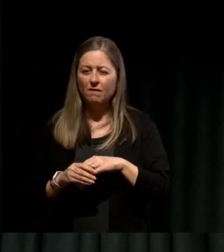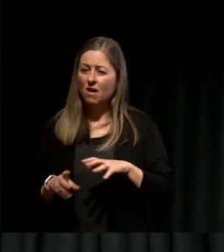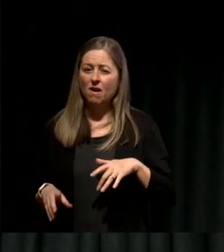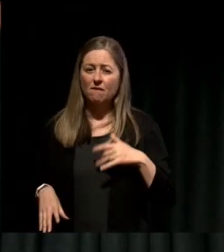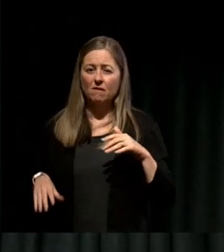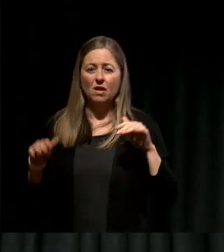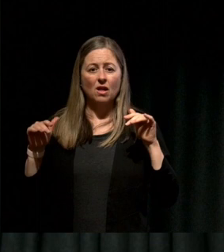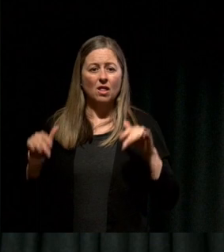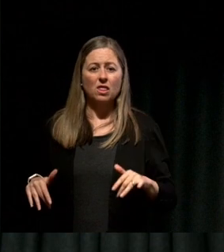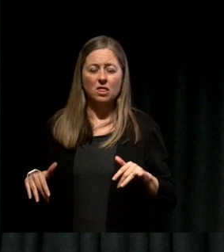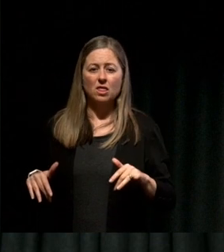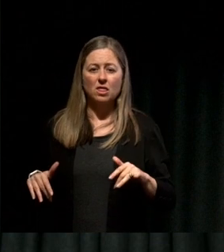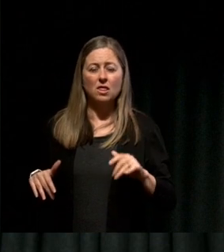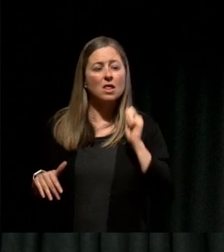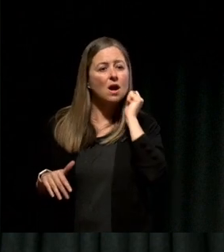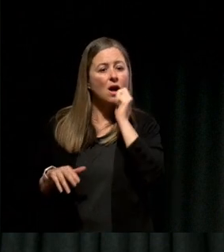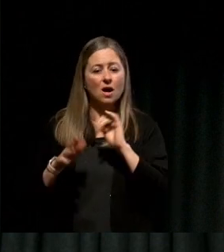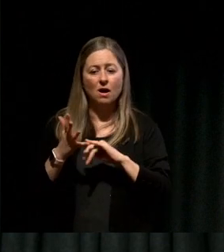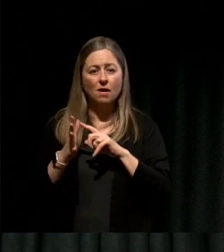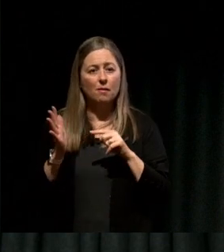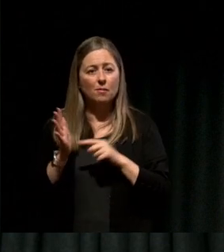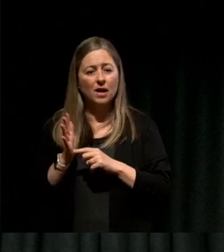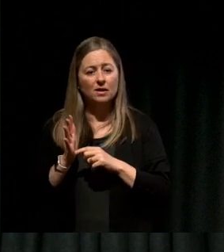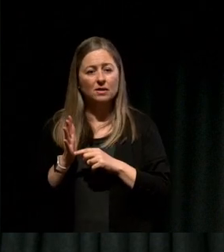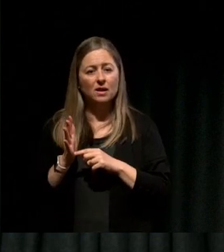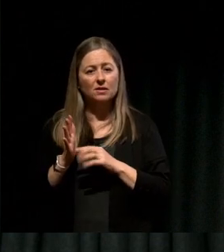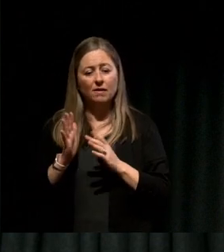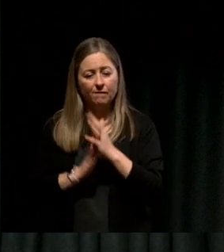during the Black Saturday bushfires and the Indian student attacks.